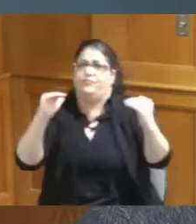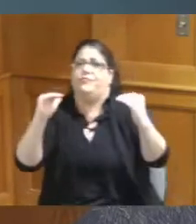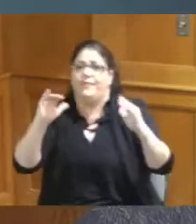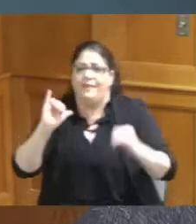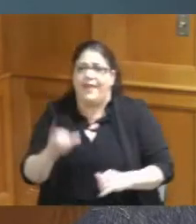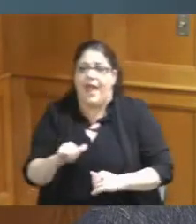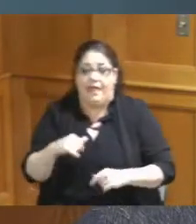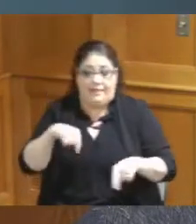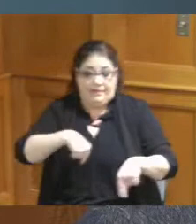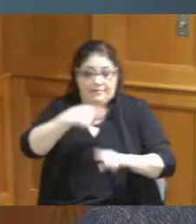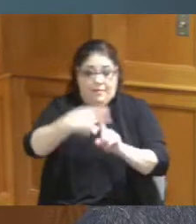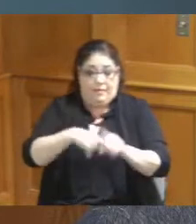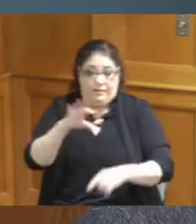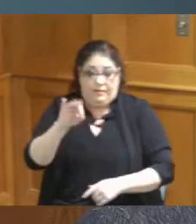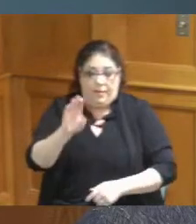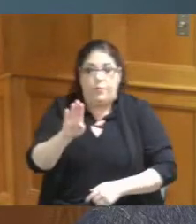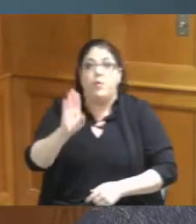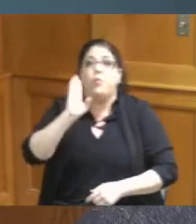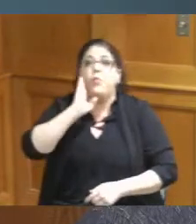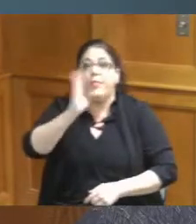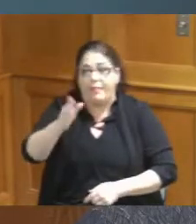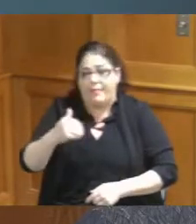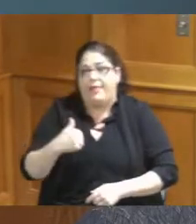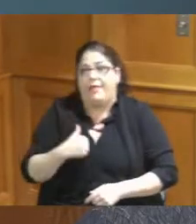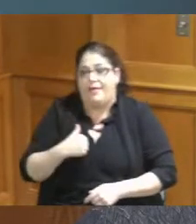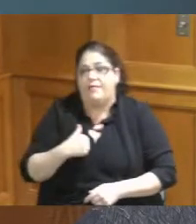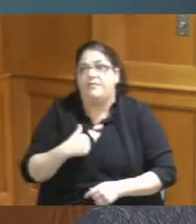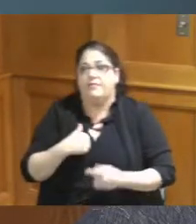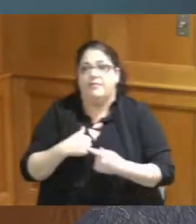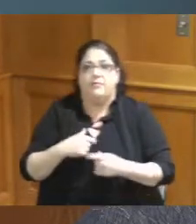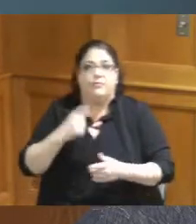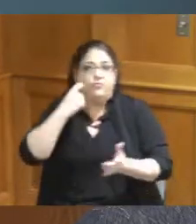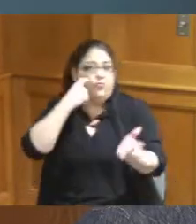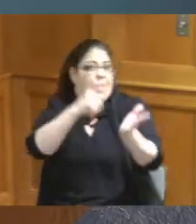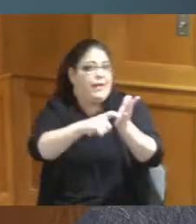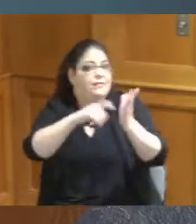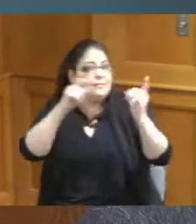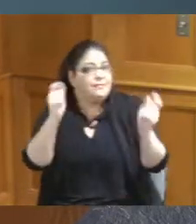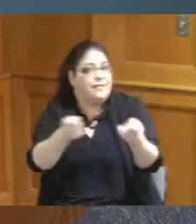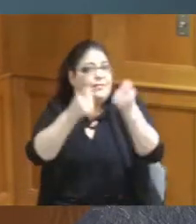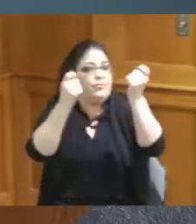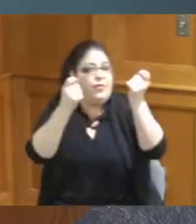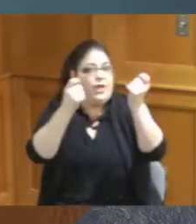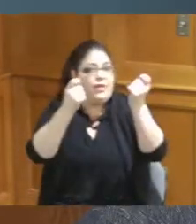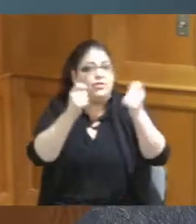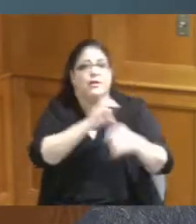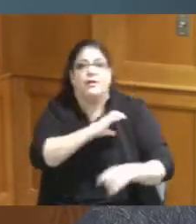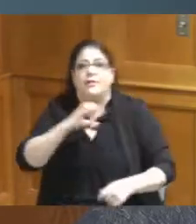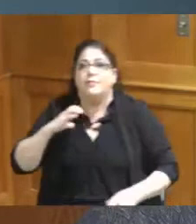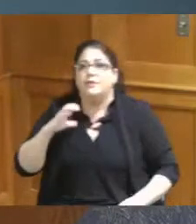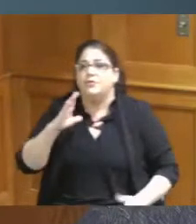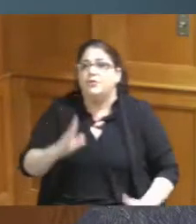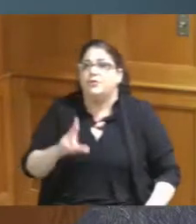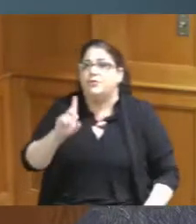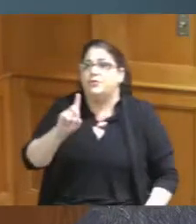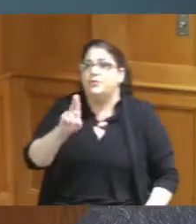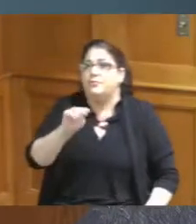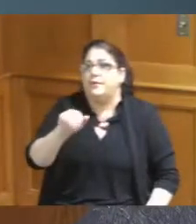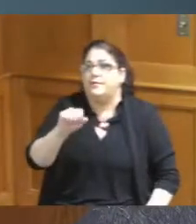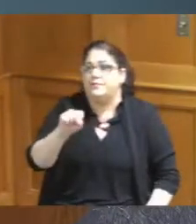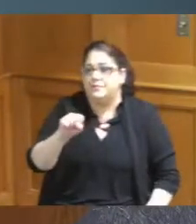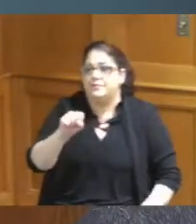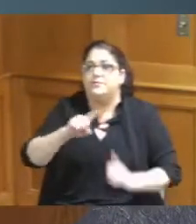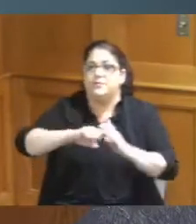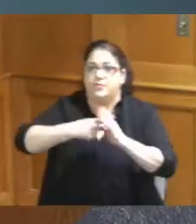we will have a recognition a celebration that Commissioner Dumas started when she first got